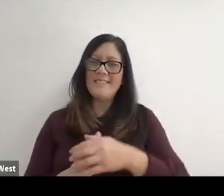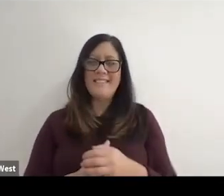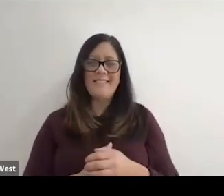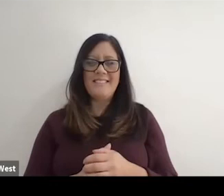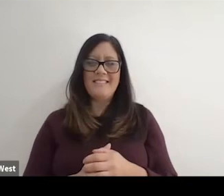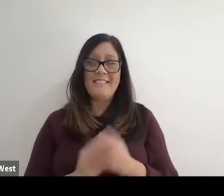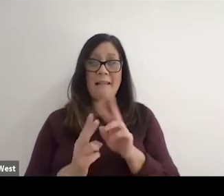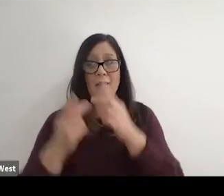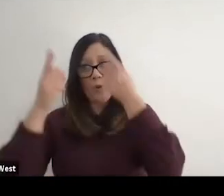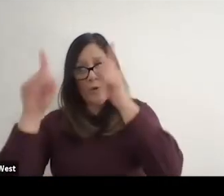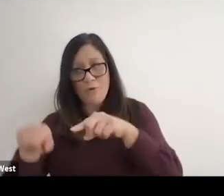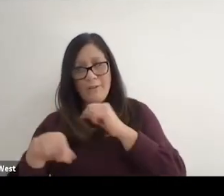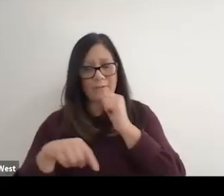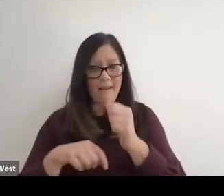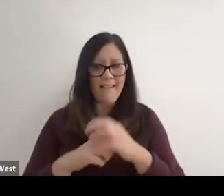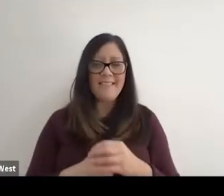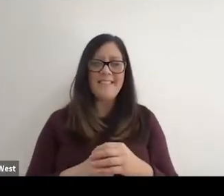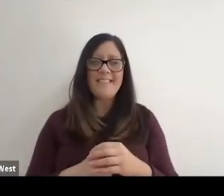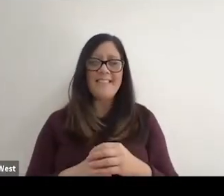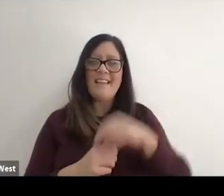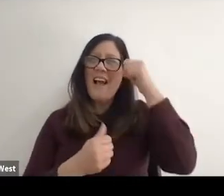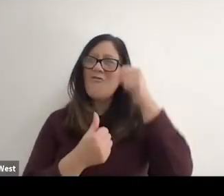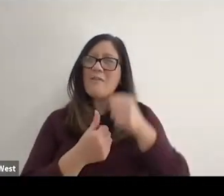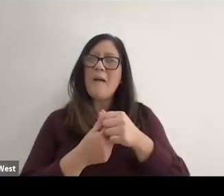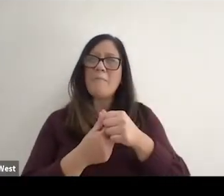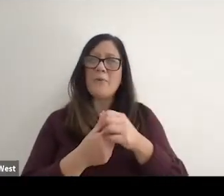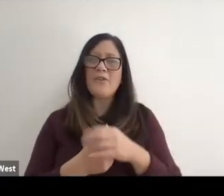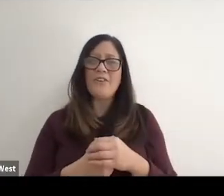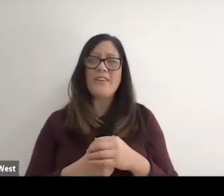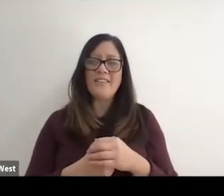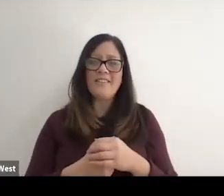So I mean you agree with that or not. And I remember in the swimming I